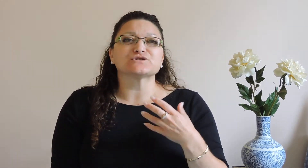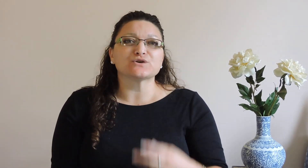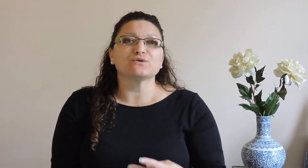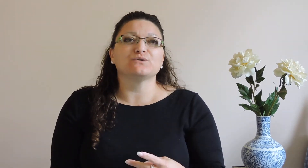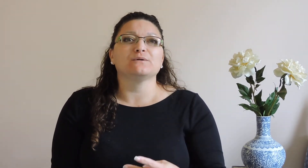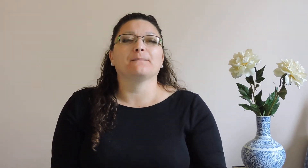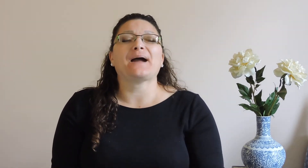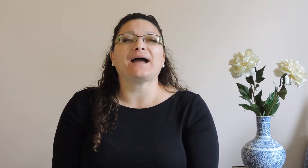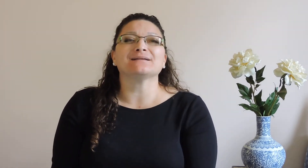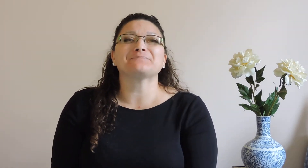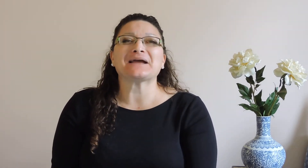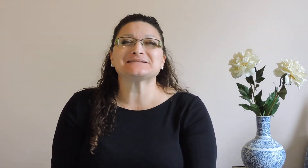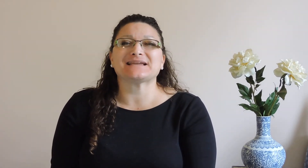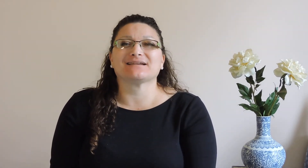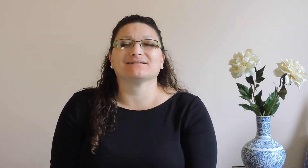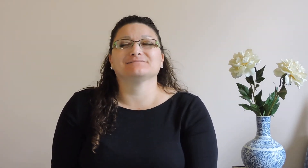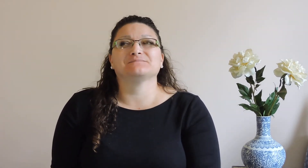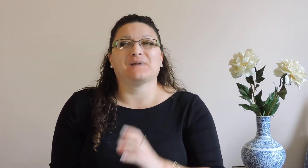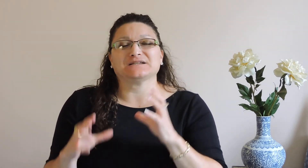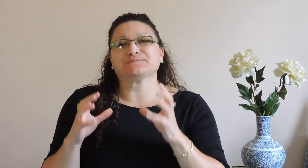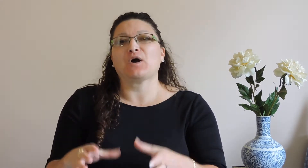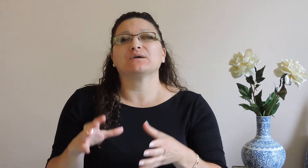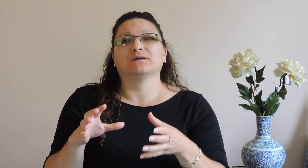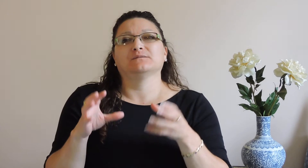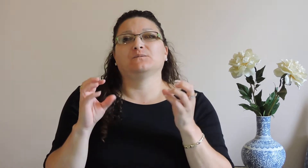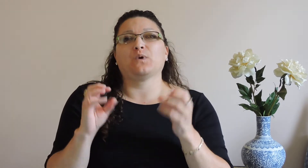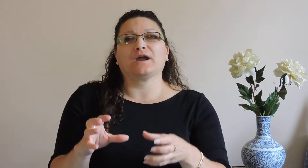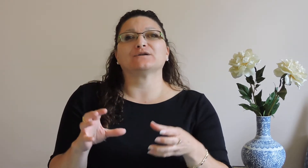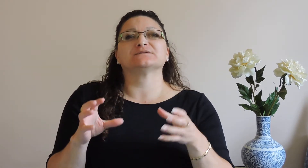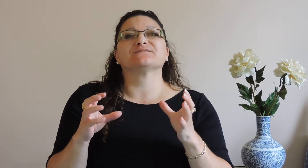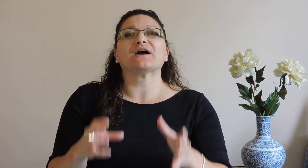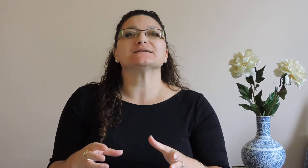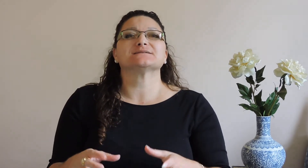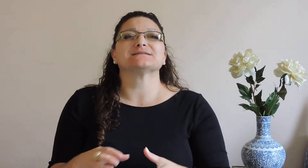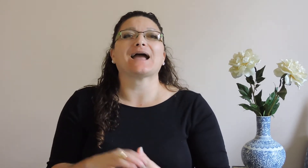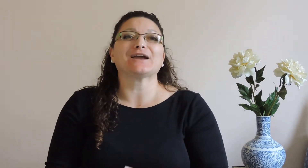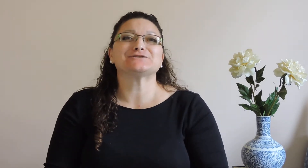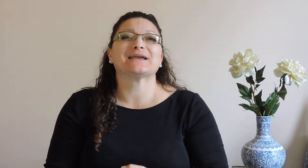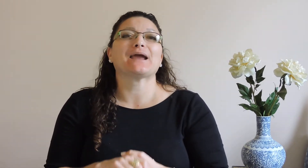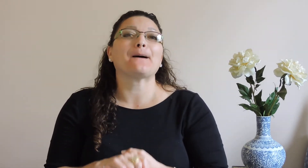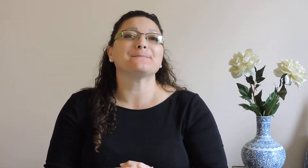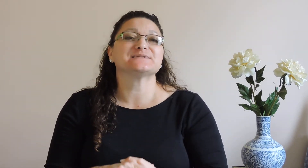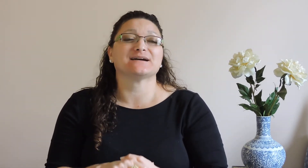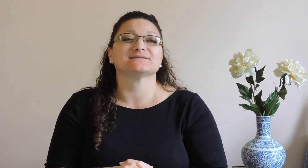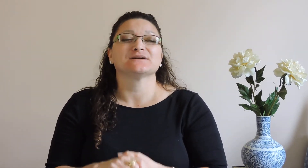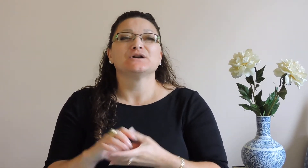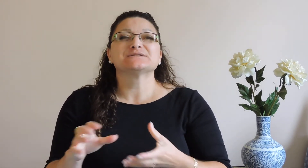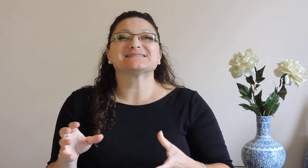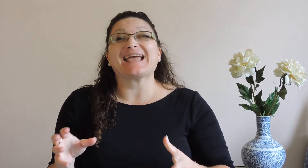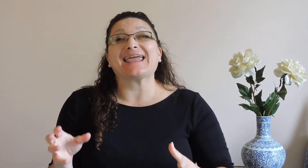two patent-pending smart ware devices that actually help us stay